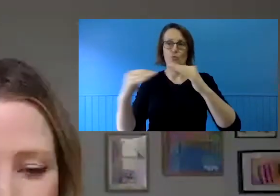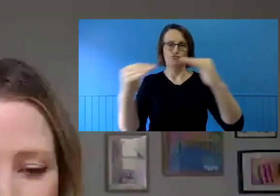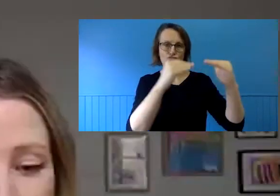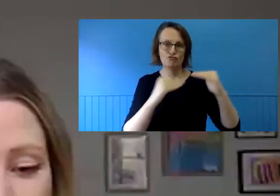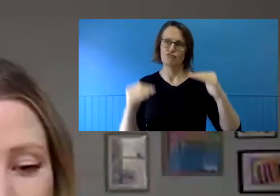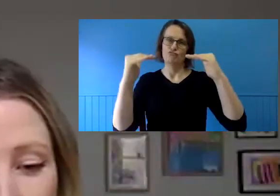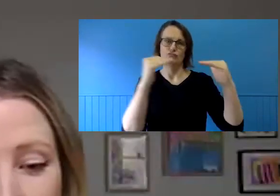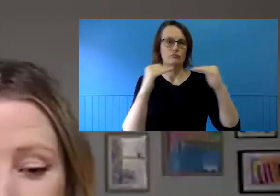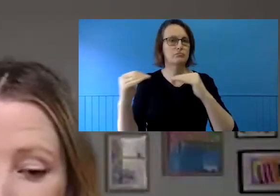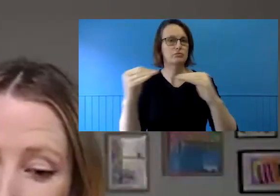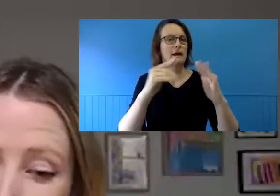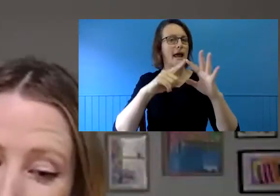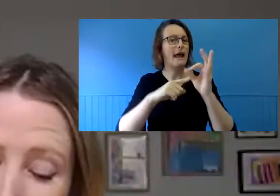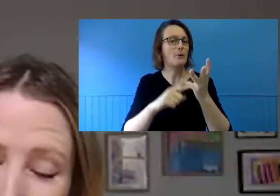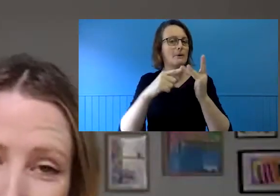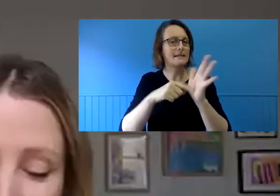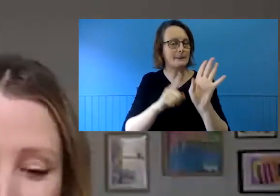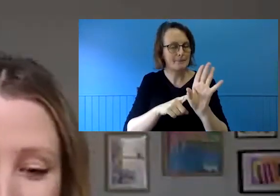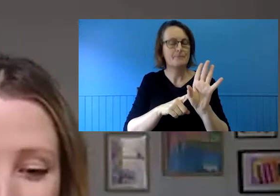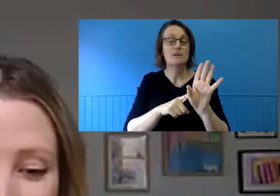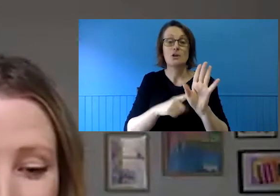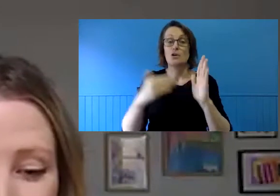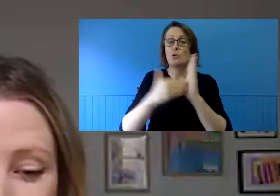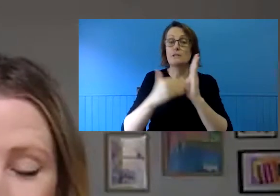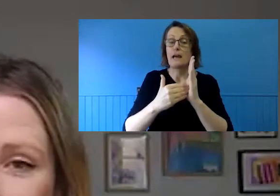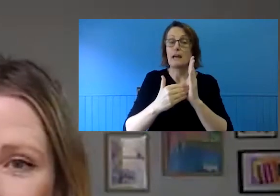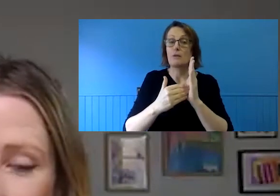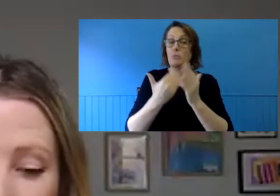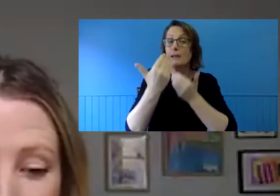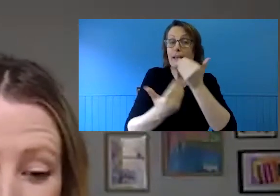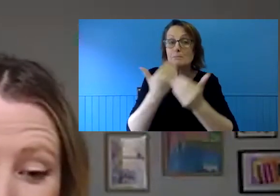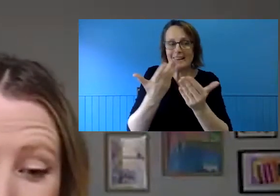unpack the tools and strategies to working effectively in remote